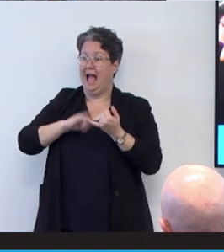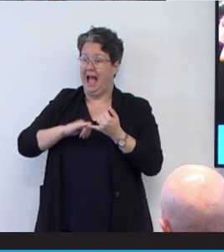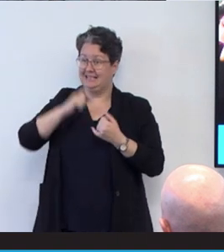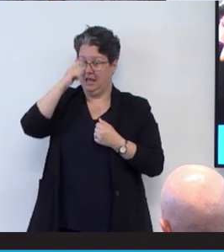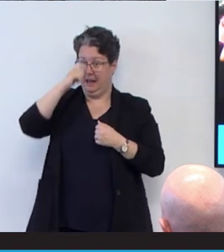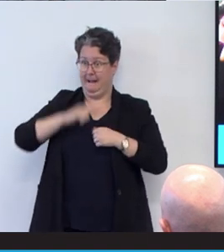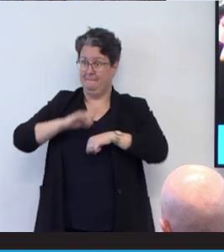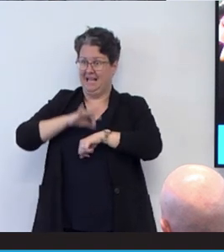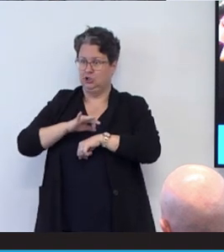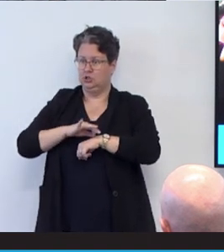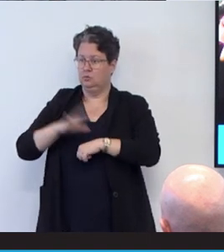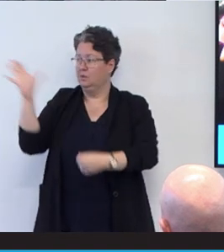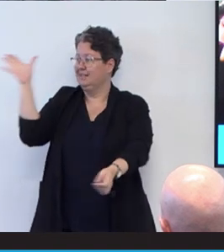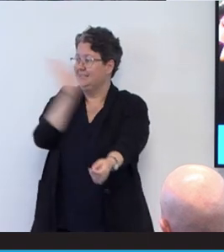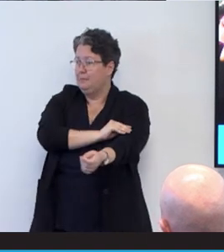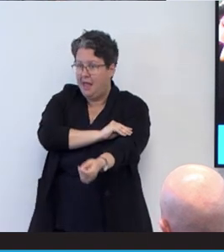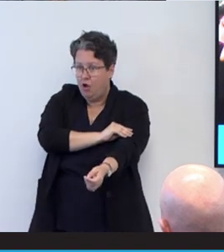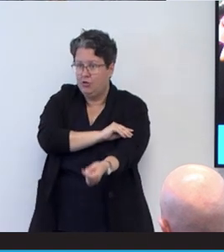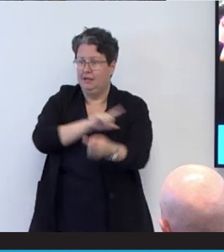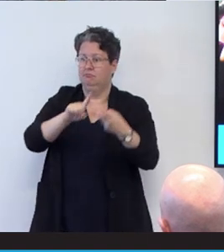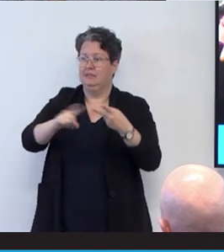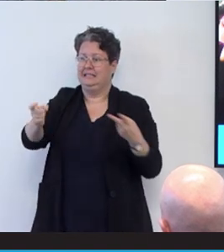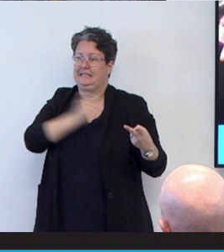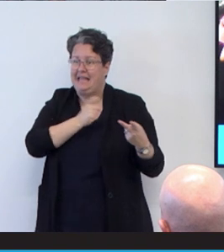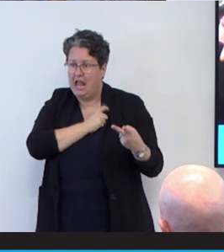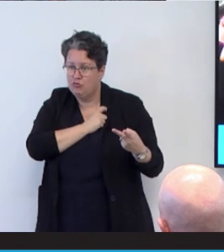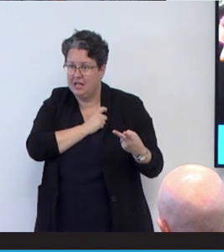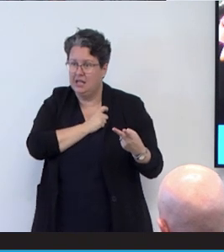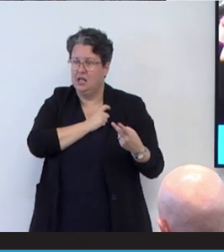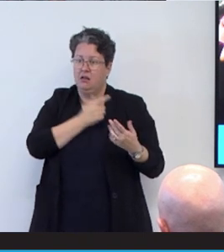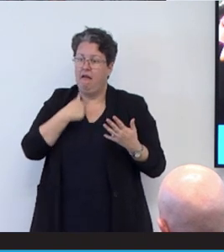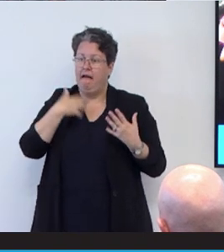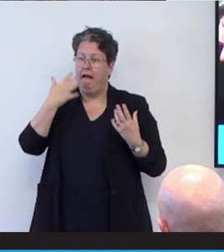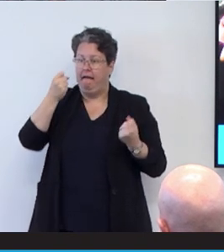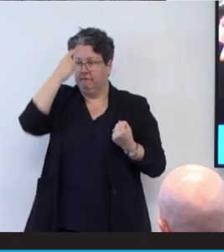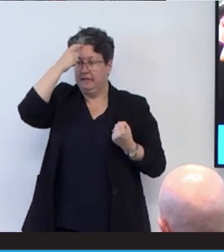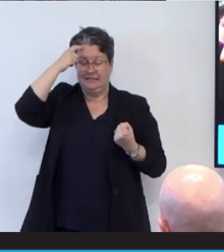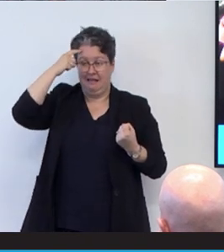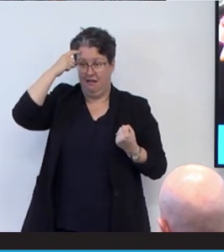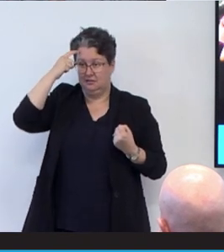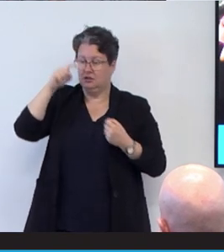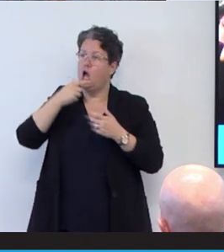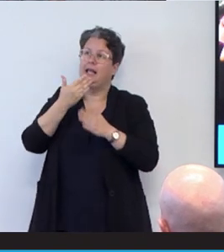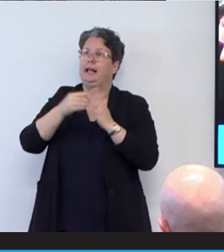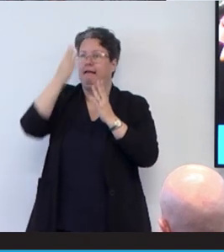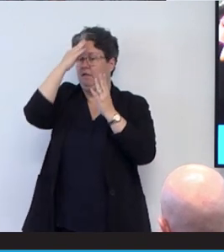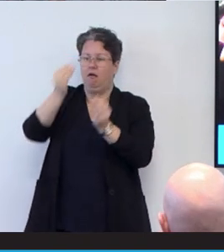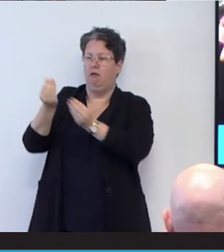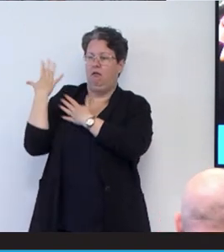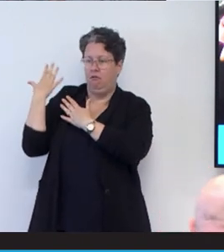so disempowering, so scary, and it has left scars on me that I will never forget for the rest of my